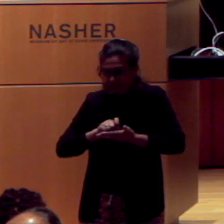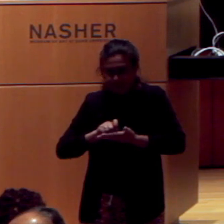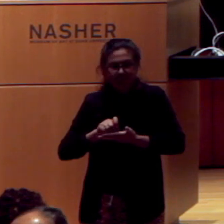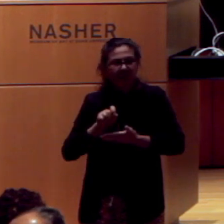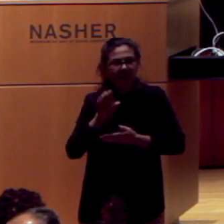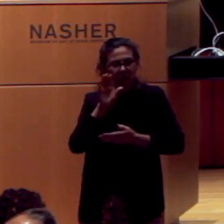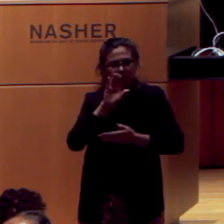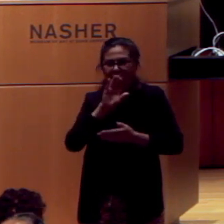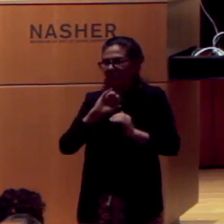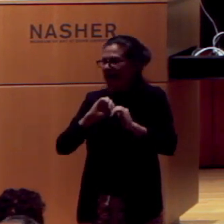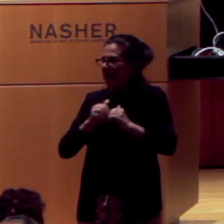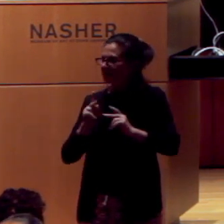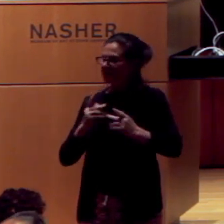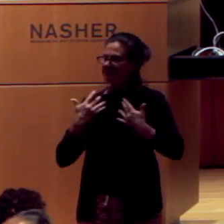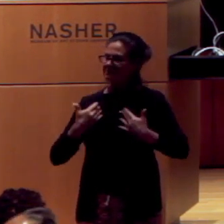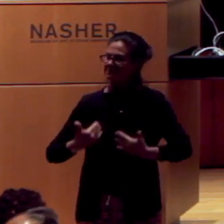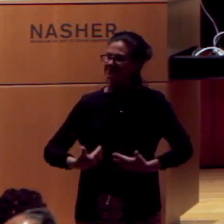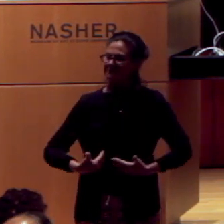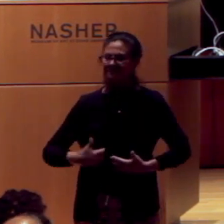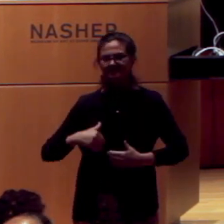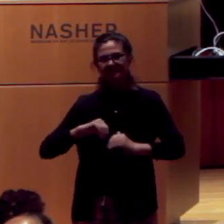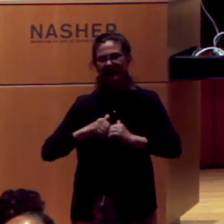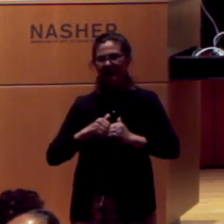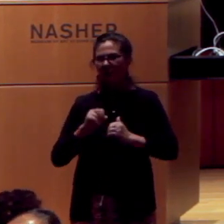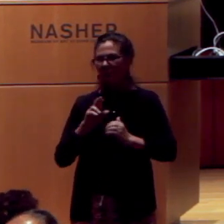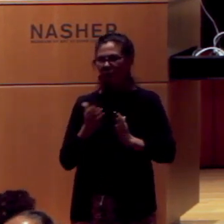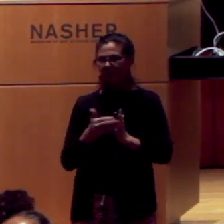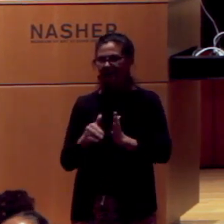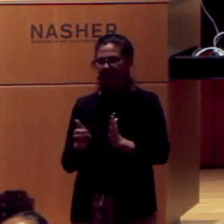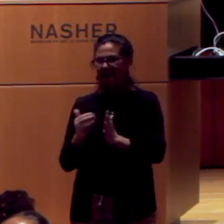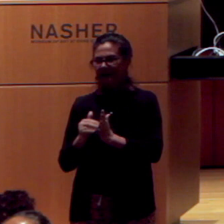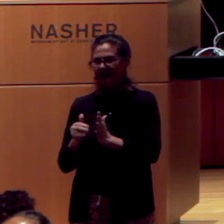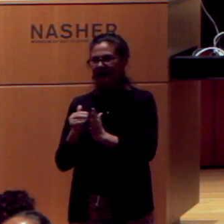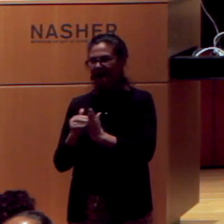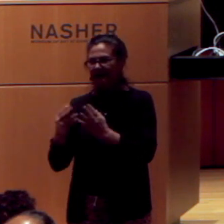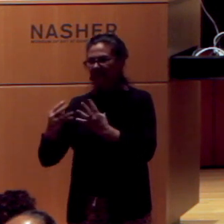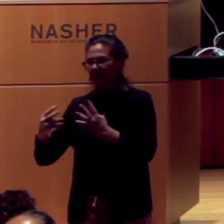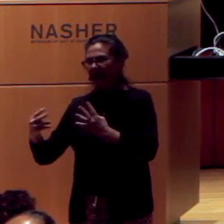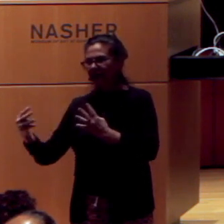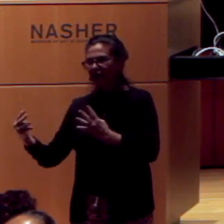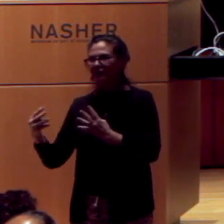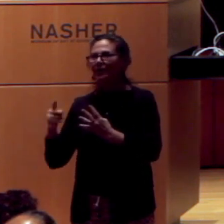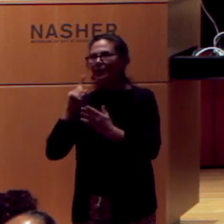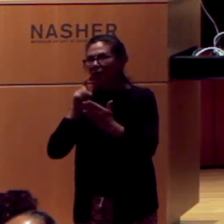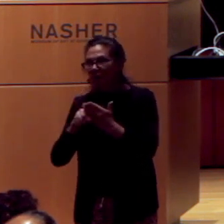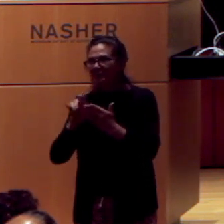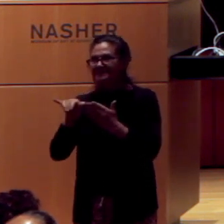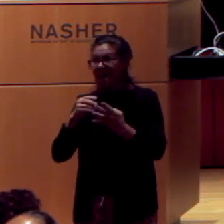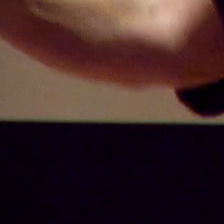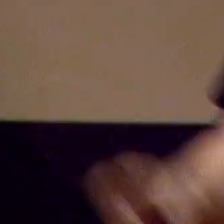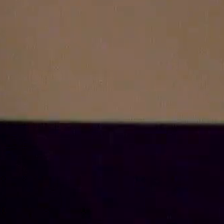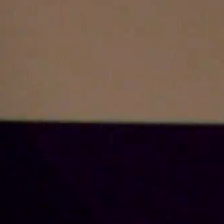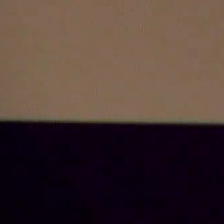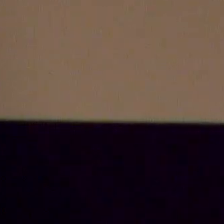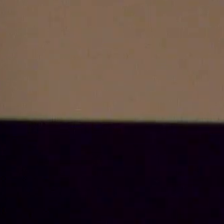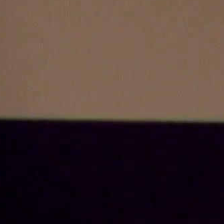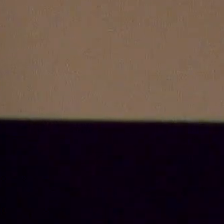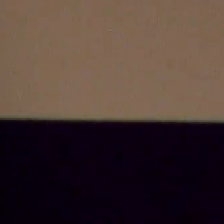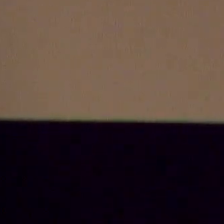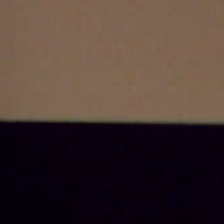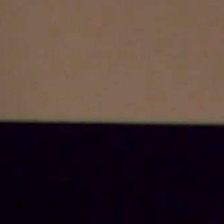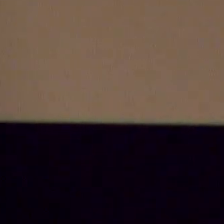how people hold themselves in a repeated pattern. Everyone has a repeated pattern. And I know you know. I know he knows.